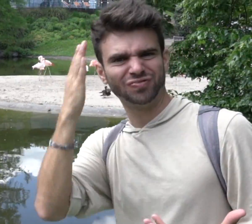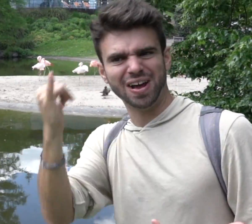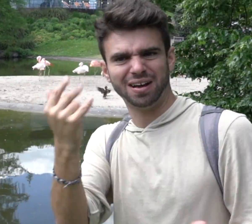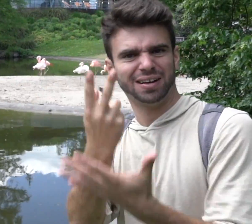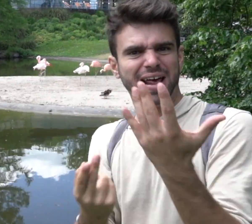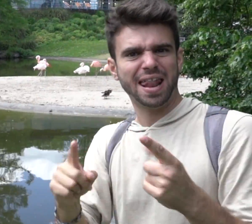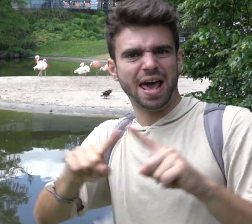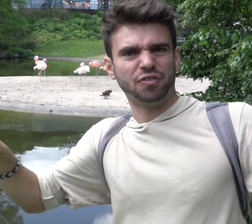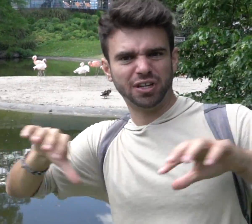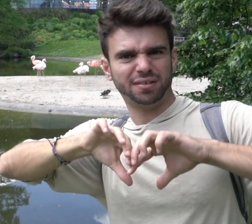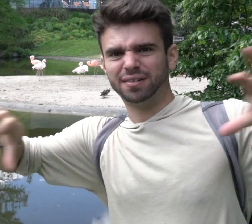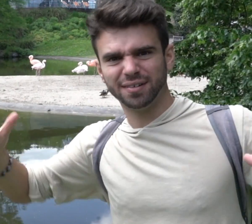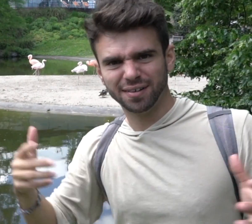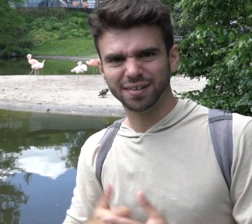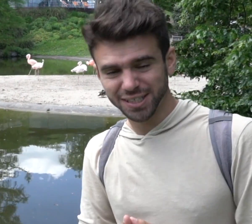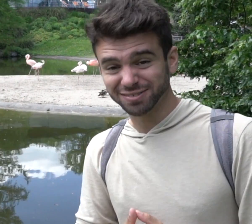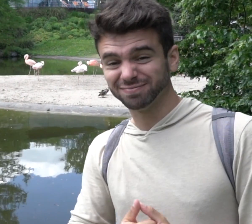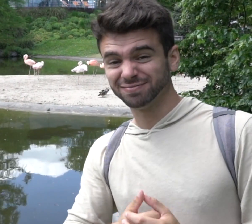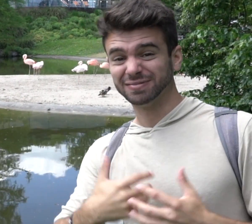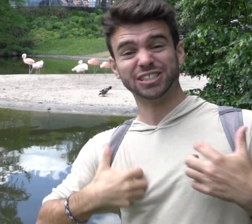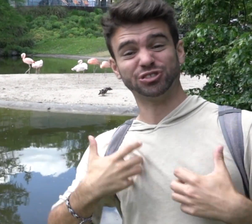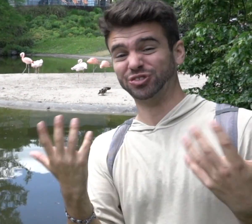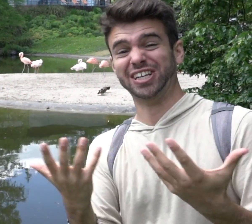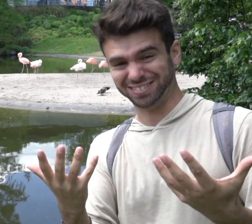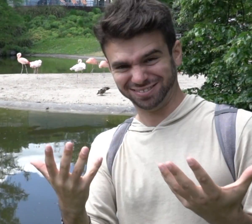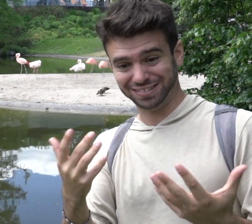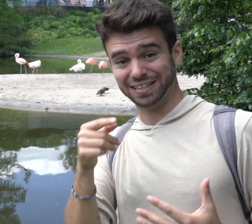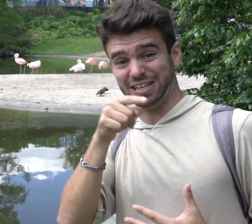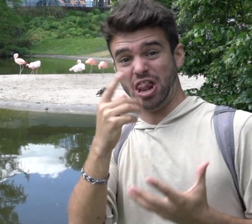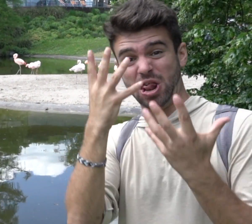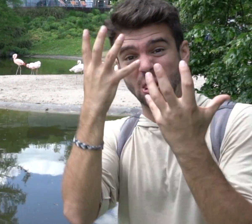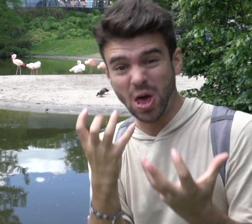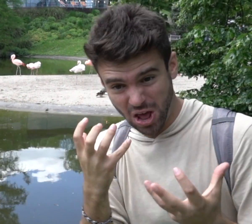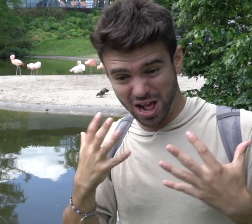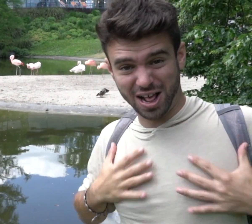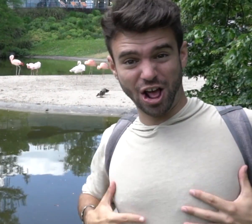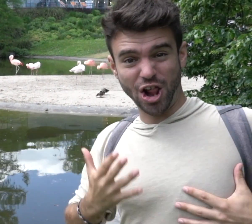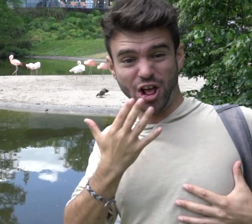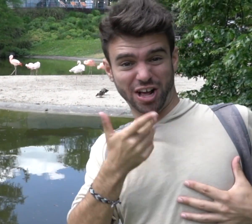Why are there two different colour flamingos? It's interesting fact I recently learned. Let's focus on a dark (brightest) pink flamingo.